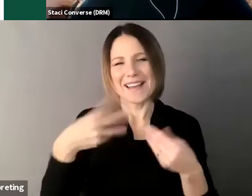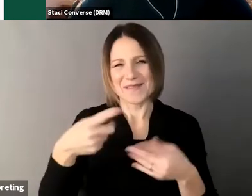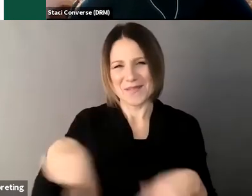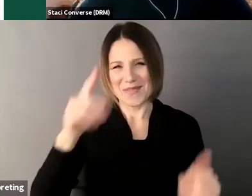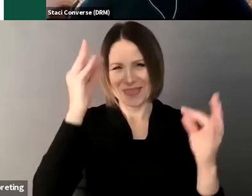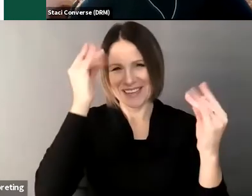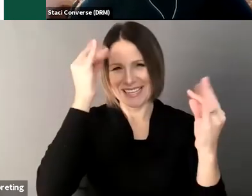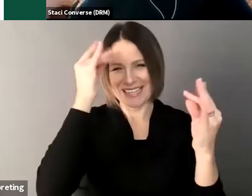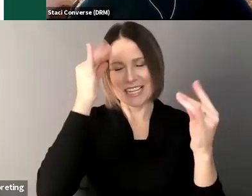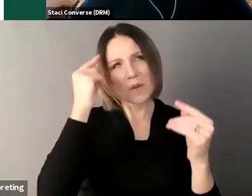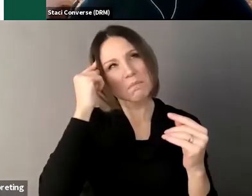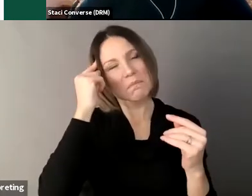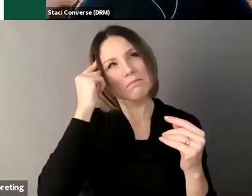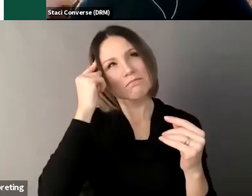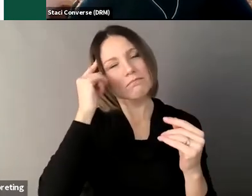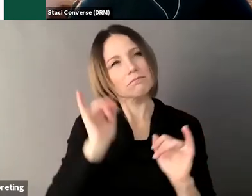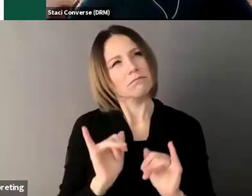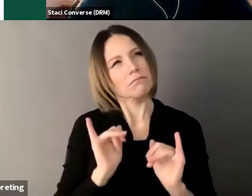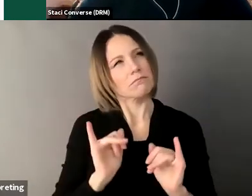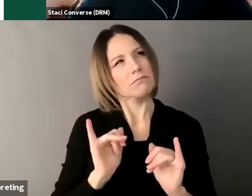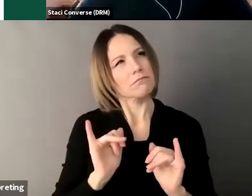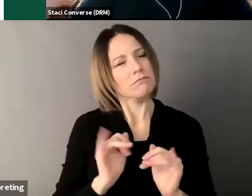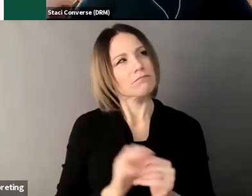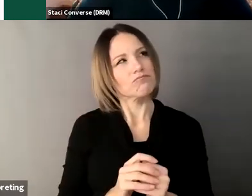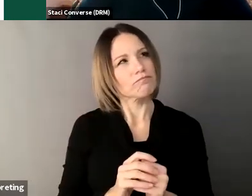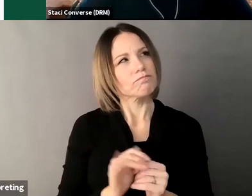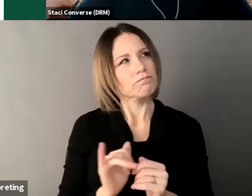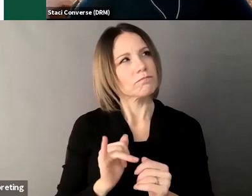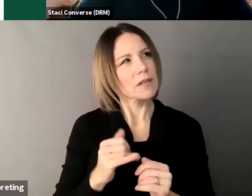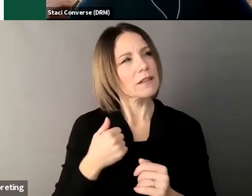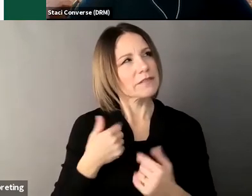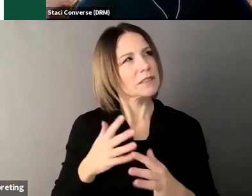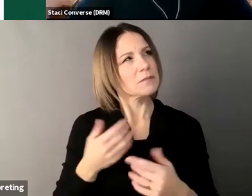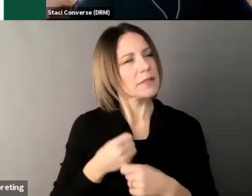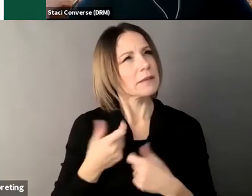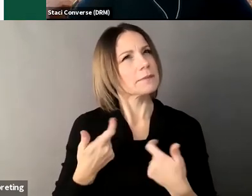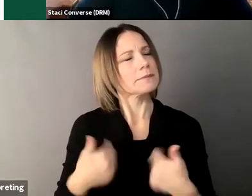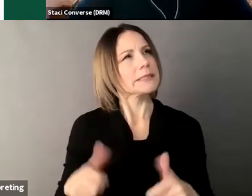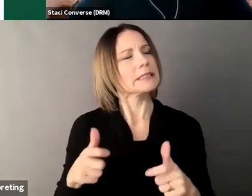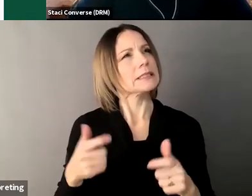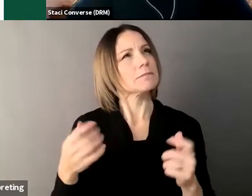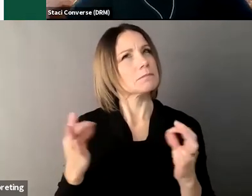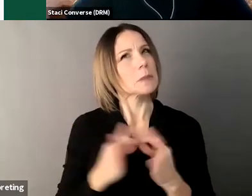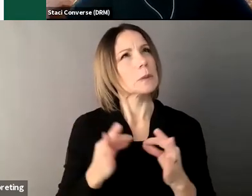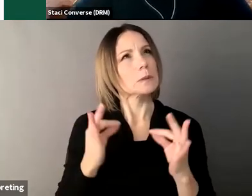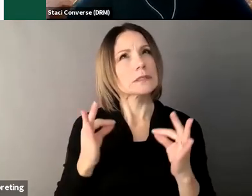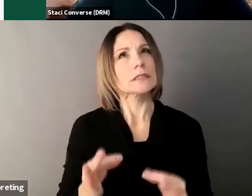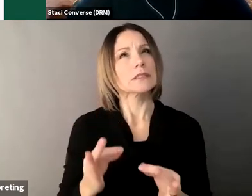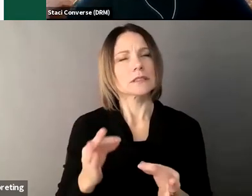forward but just think about you know a decision you've made recently did you get any help and